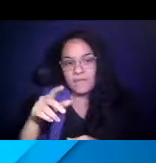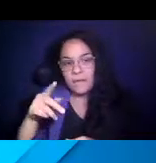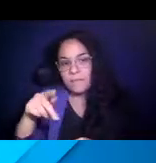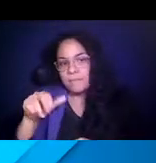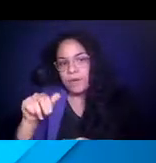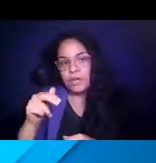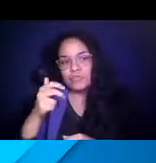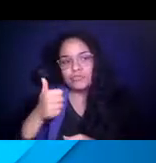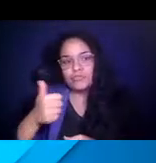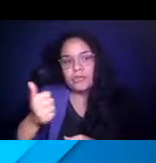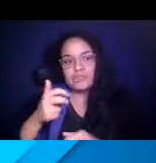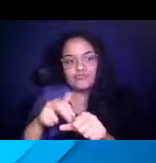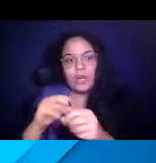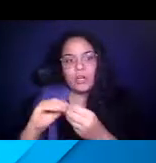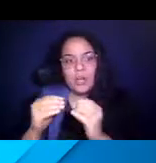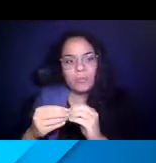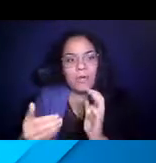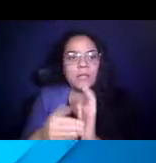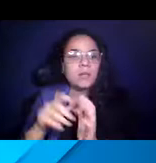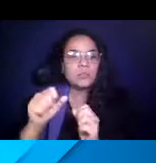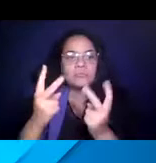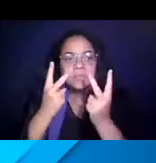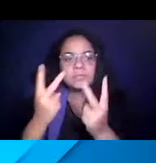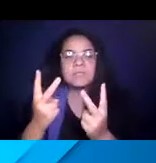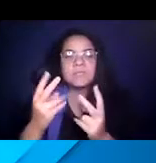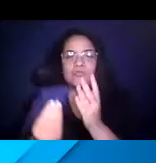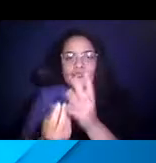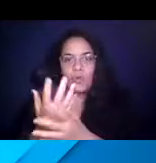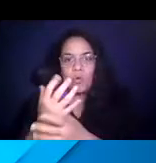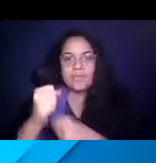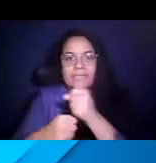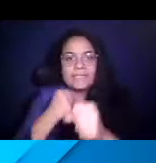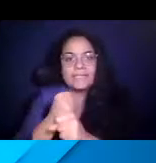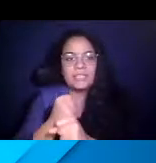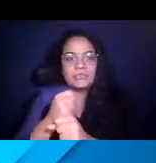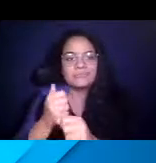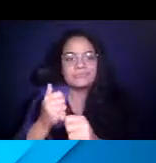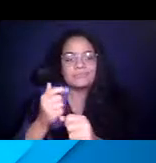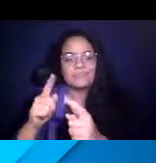14:54:22 Again, you can see growth year over year in each of the months.